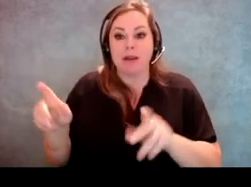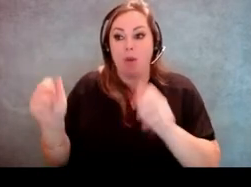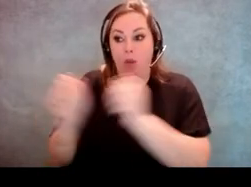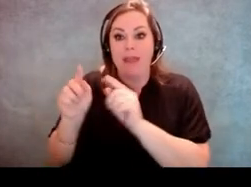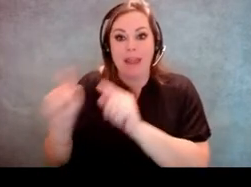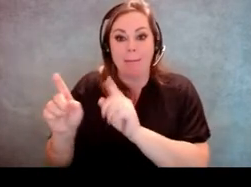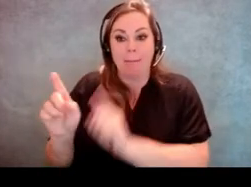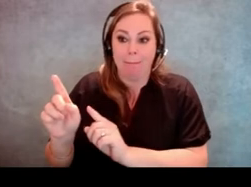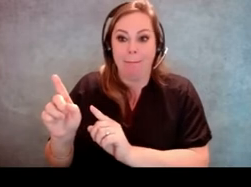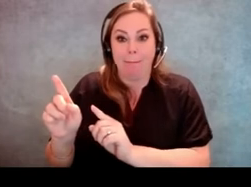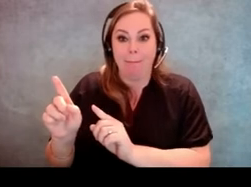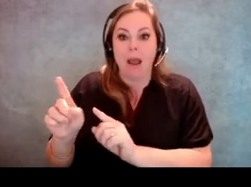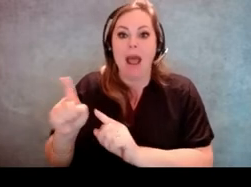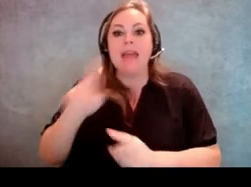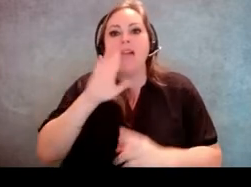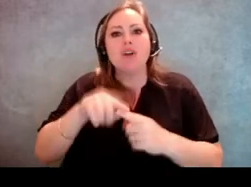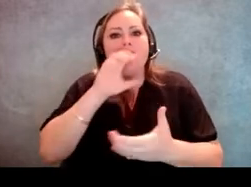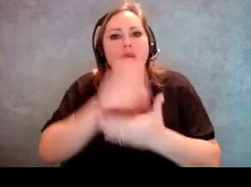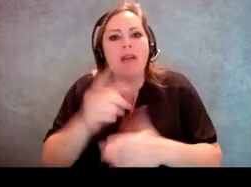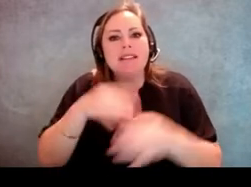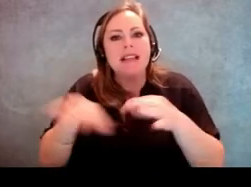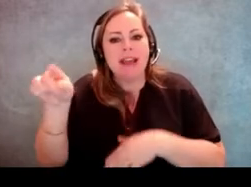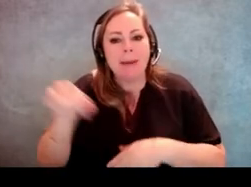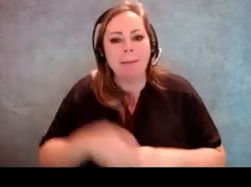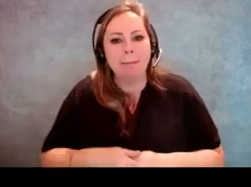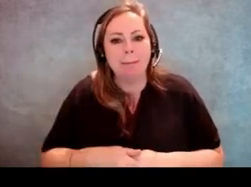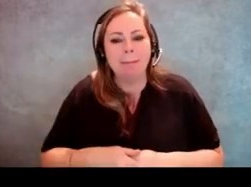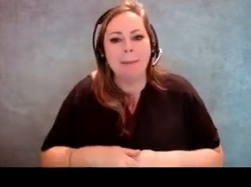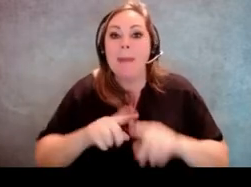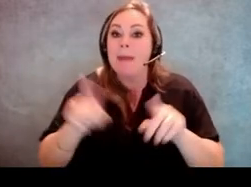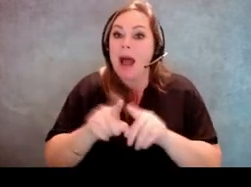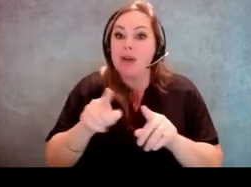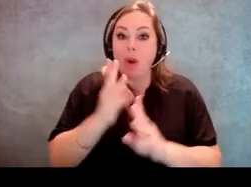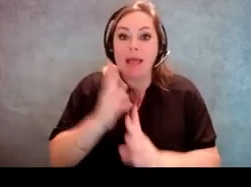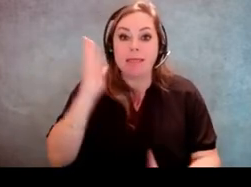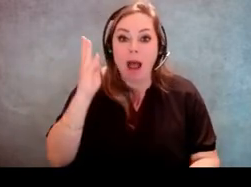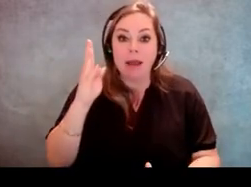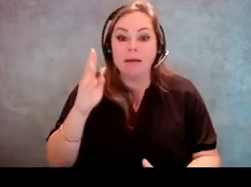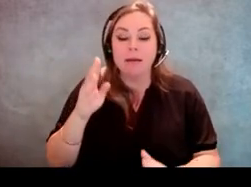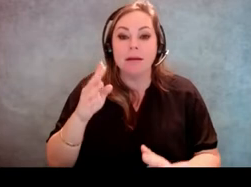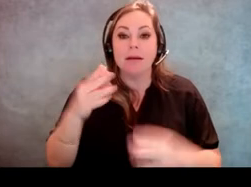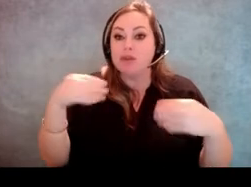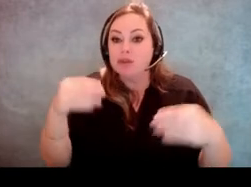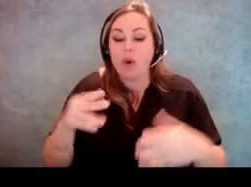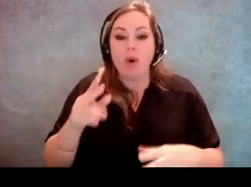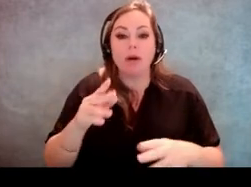like speak to his wife instead of to him, but also when he is in line somewhere or whatever people assume not only that people